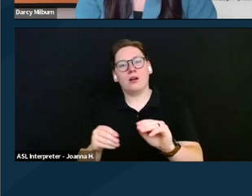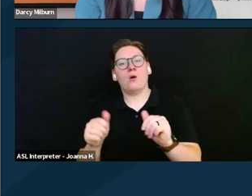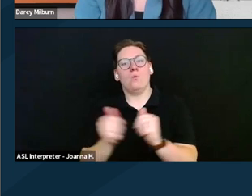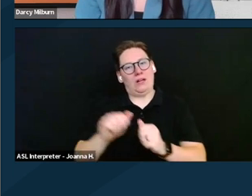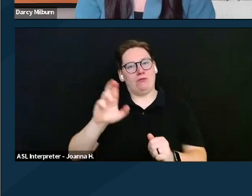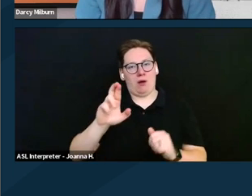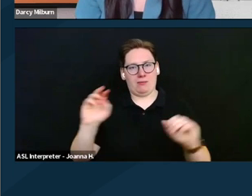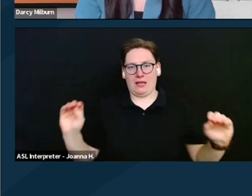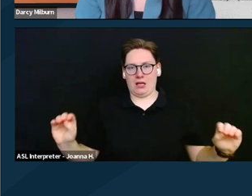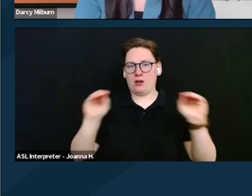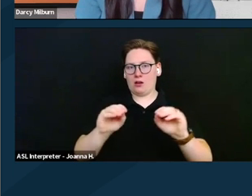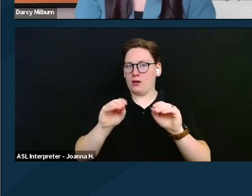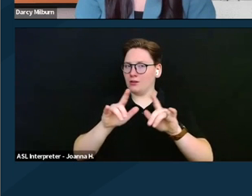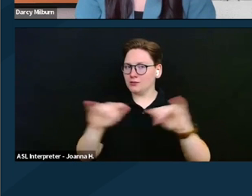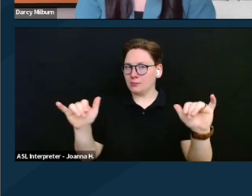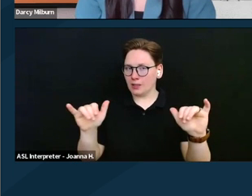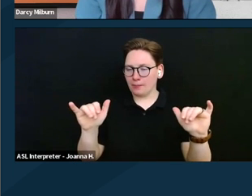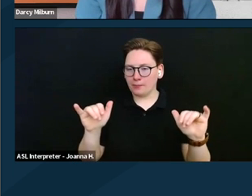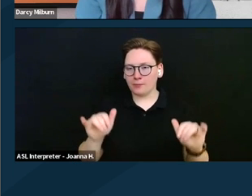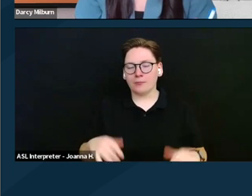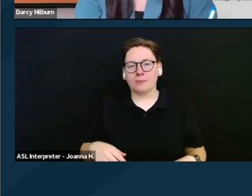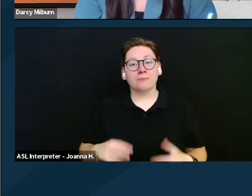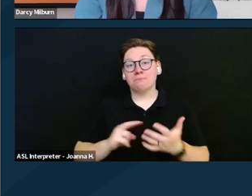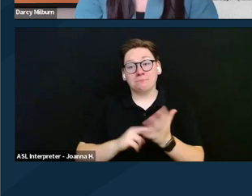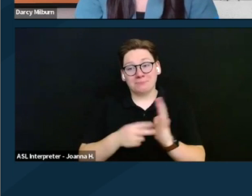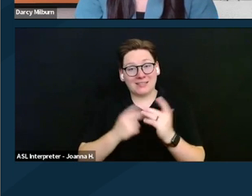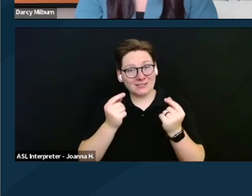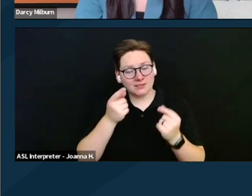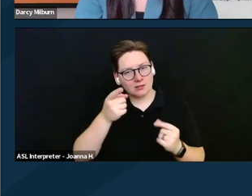which means that you can only add